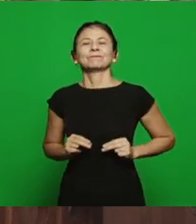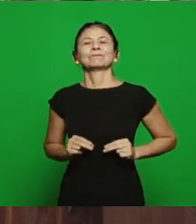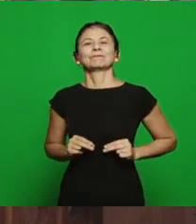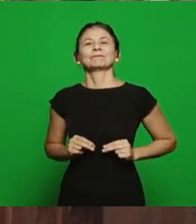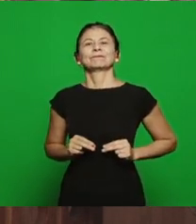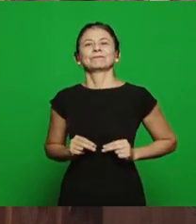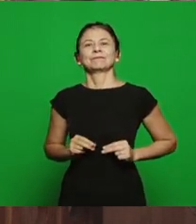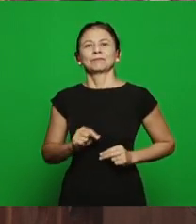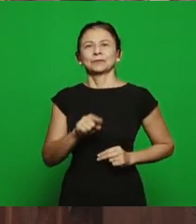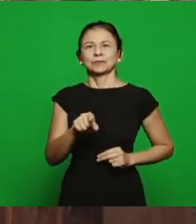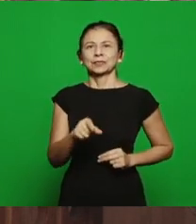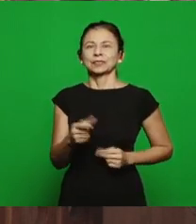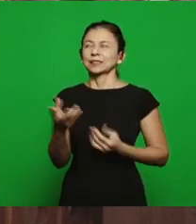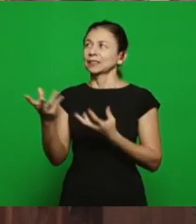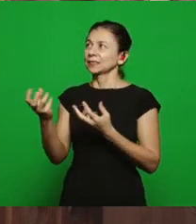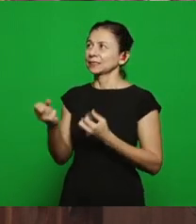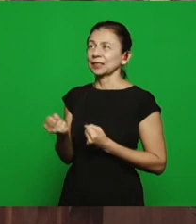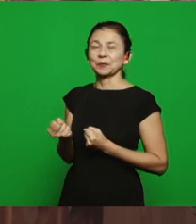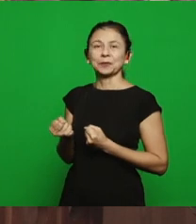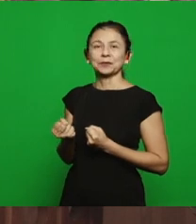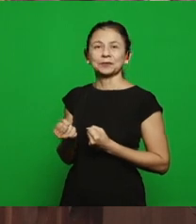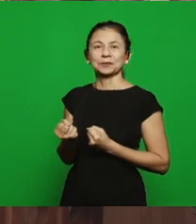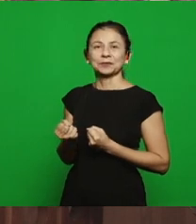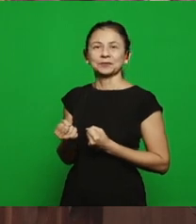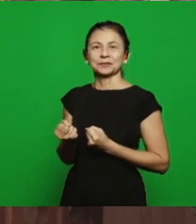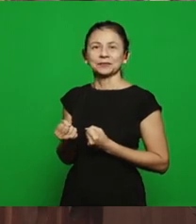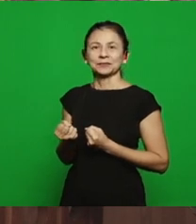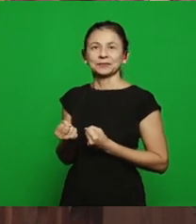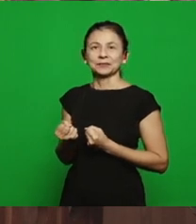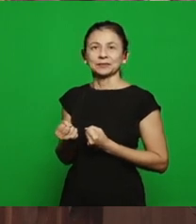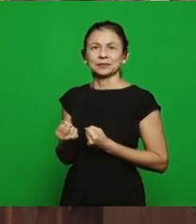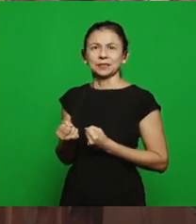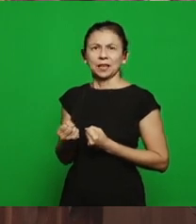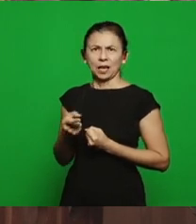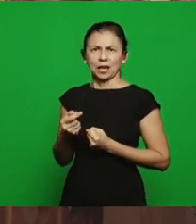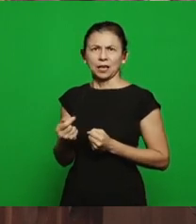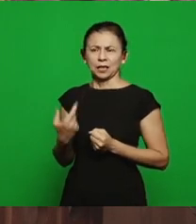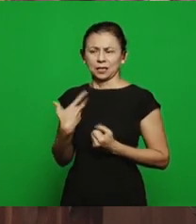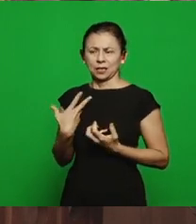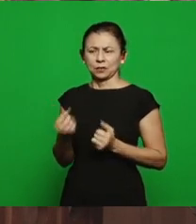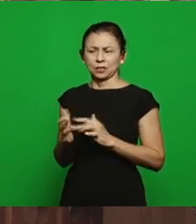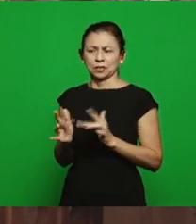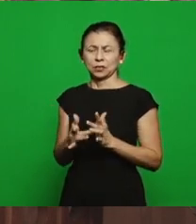you gave and your child doesn't want it, no problem your wife doesn't want it, no problem